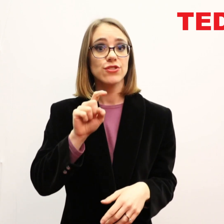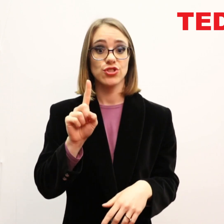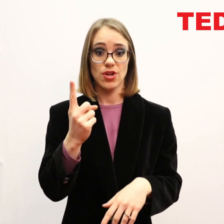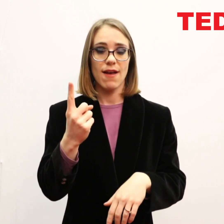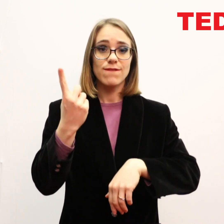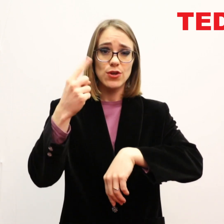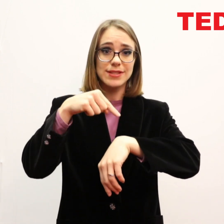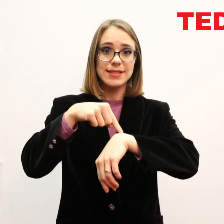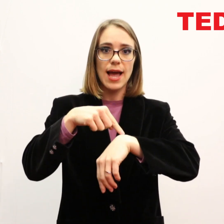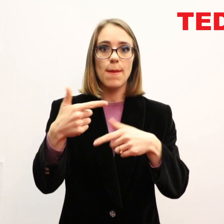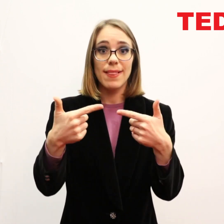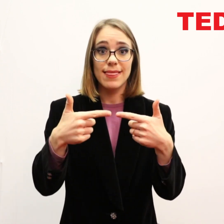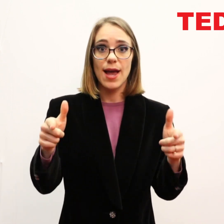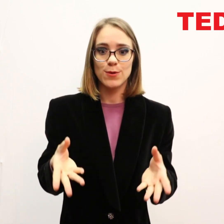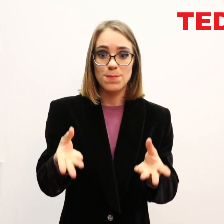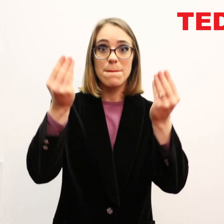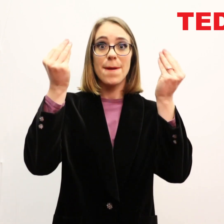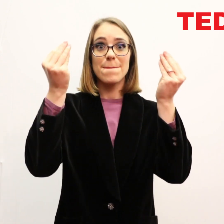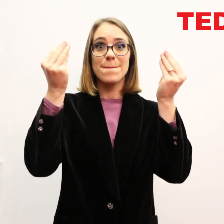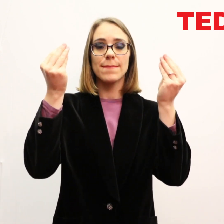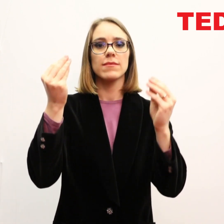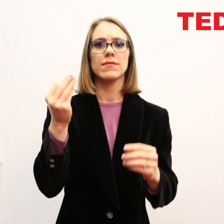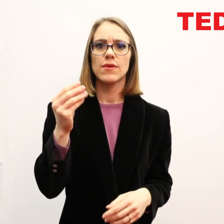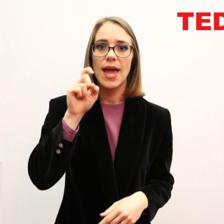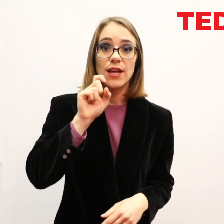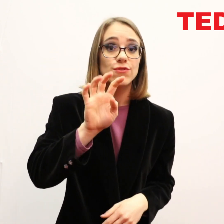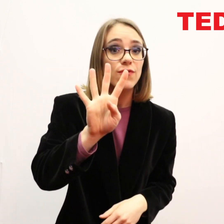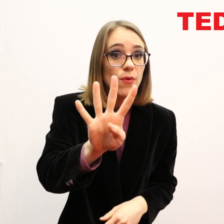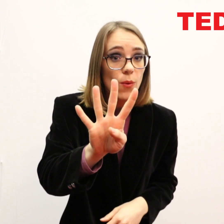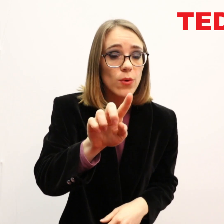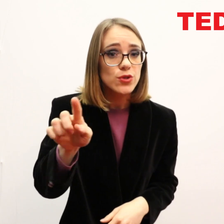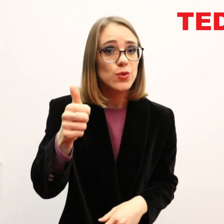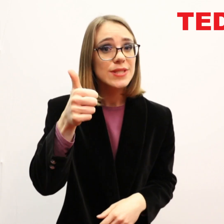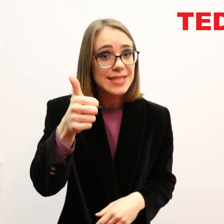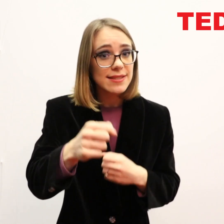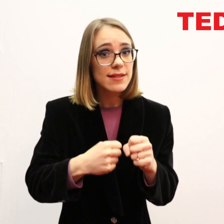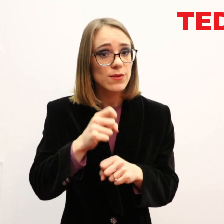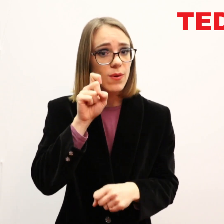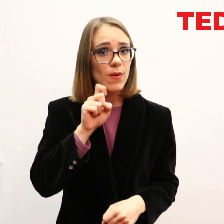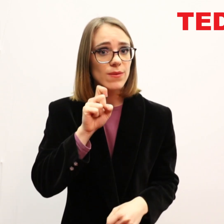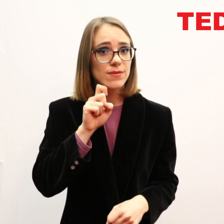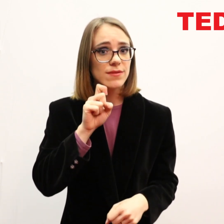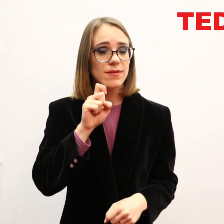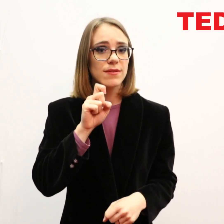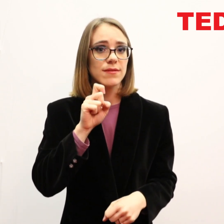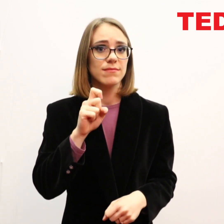On average, the first time a deaf child learns language is between 4 and 6 years old.